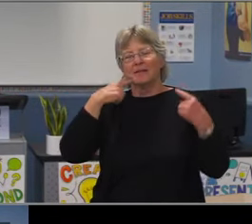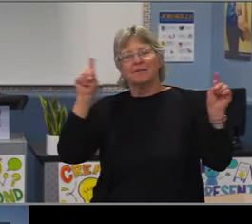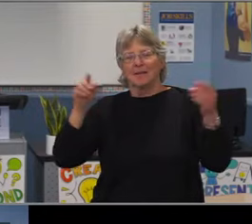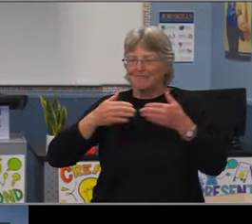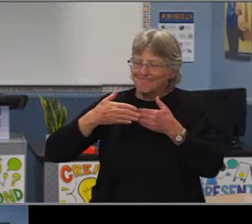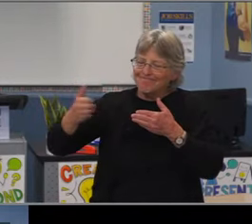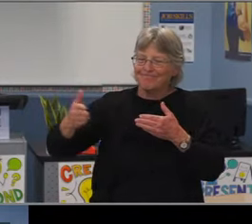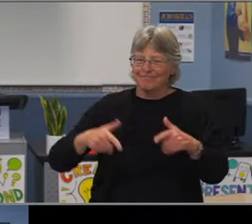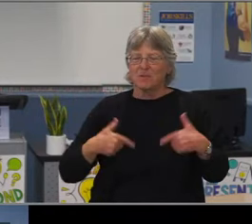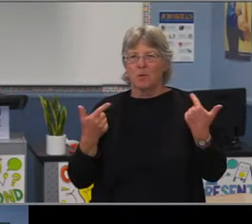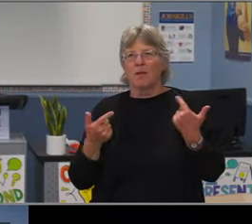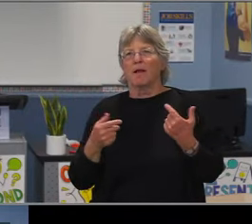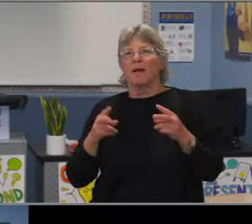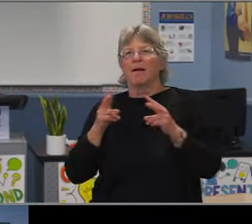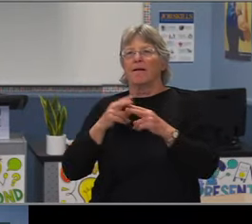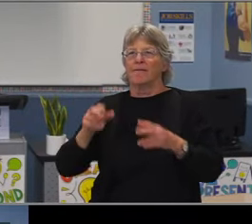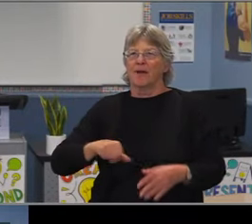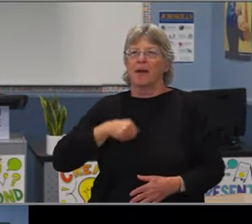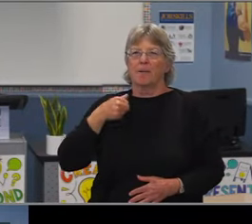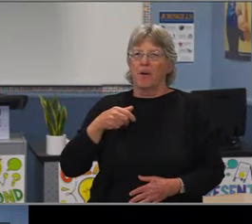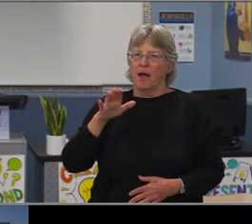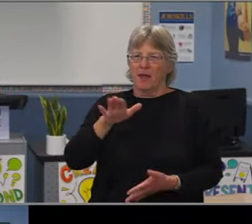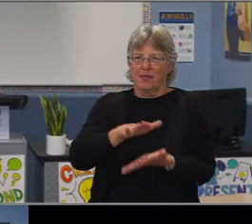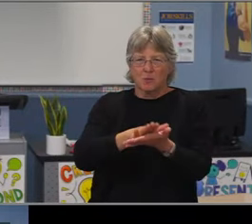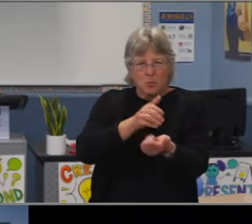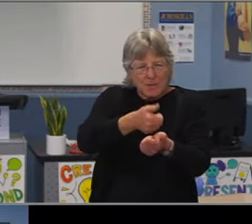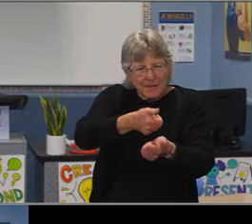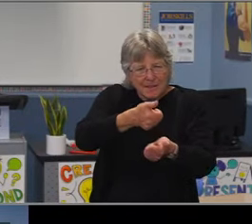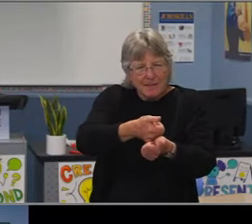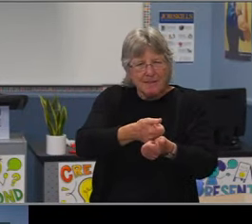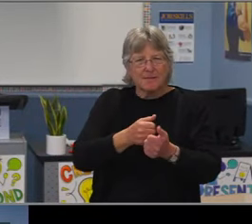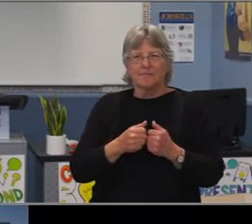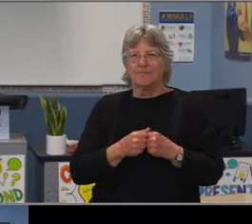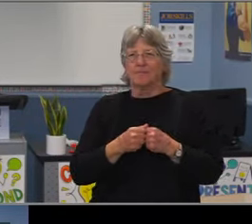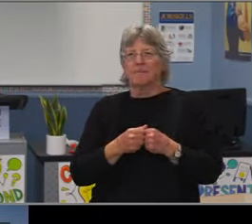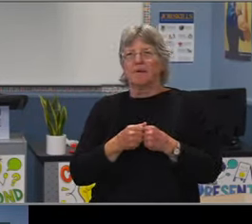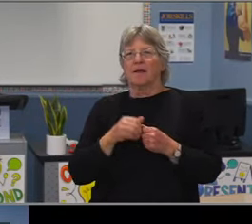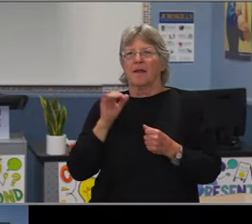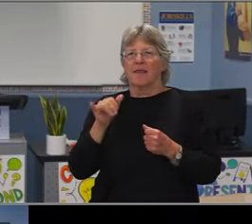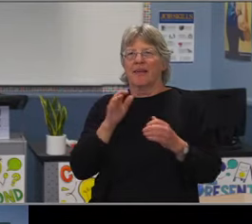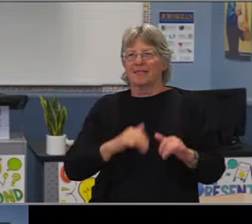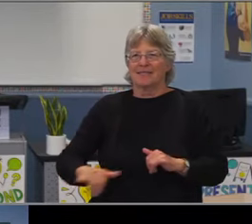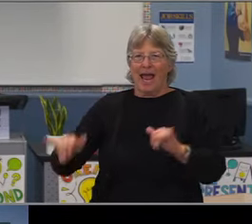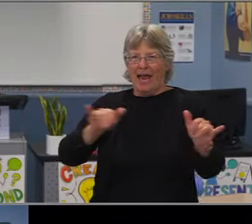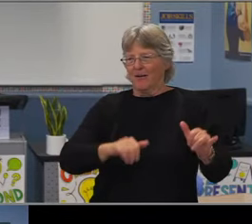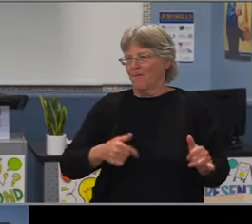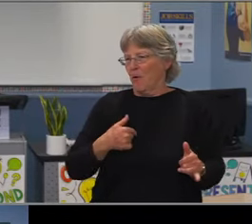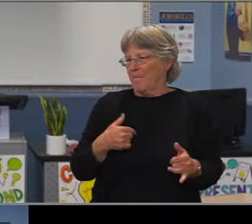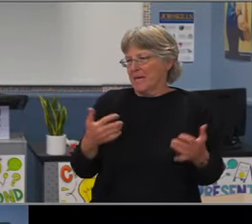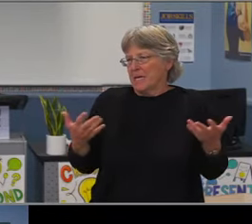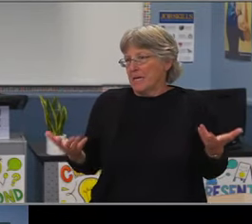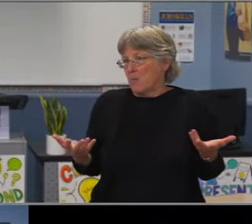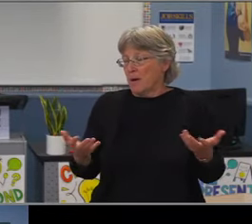but we did pick some indicators of later success. And we're gonna do the same thing tonight with LatinX students.